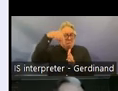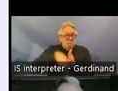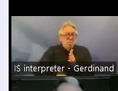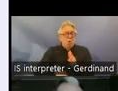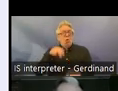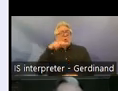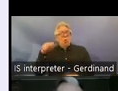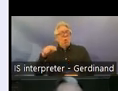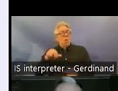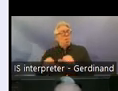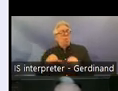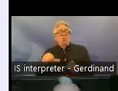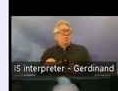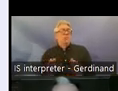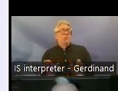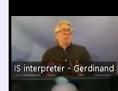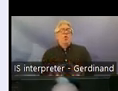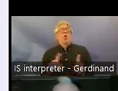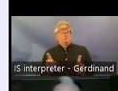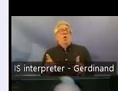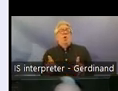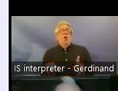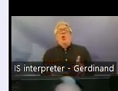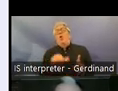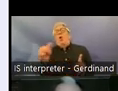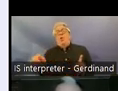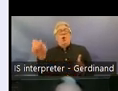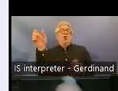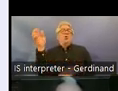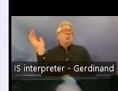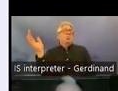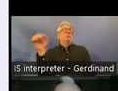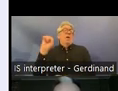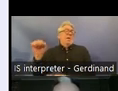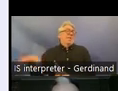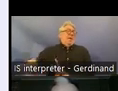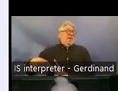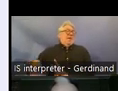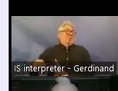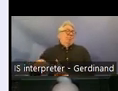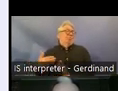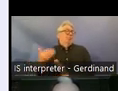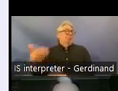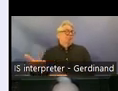sure that chel will add Insight uh in that process uh when he talks after